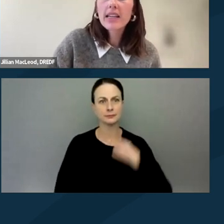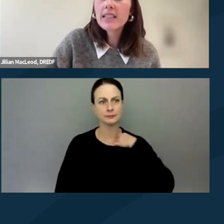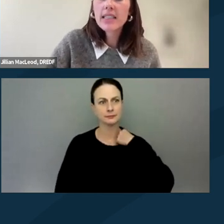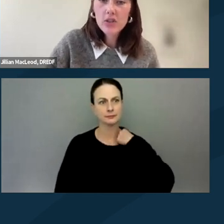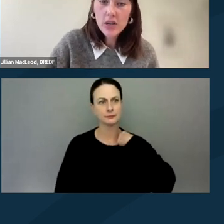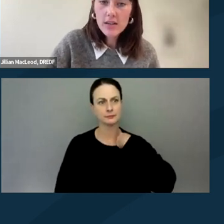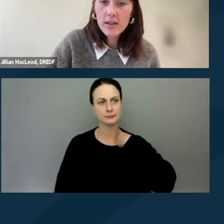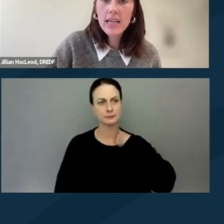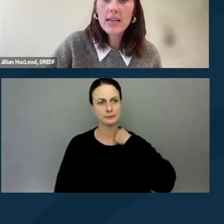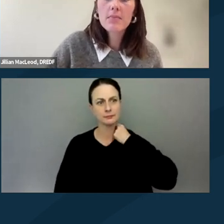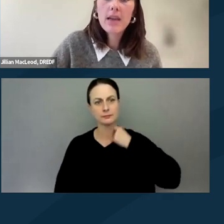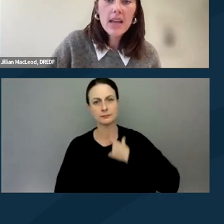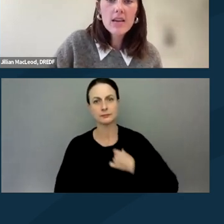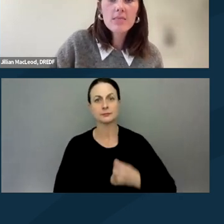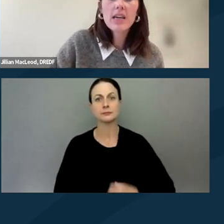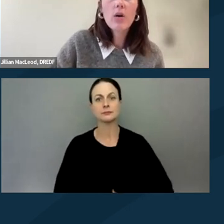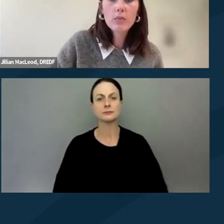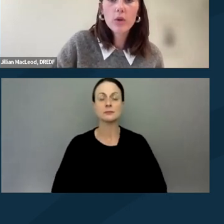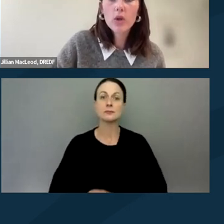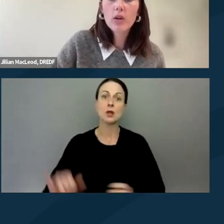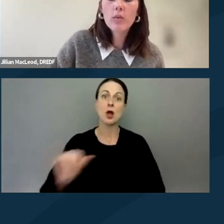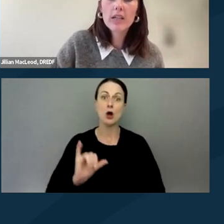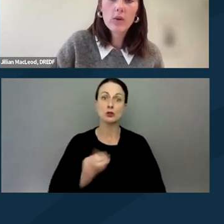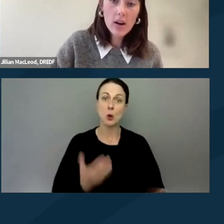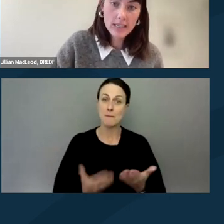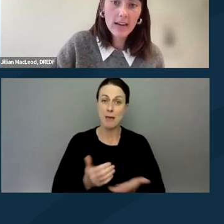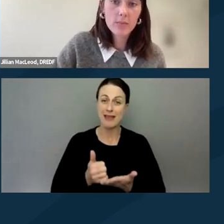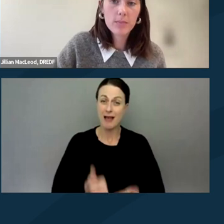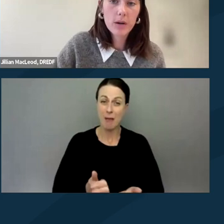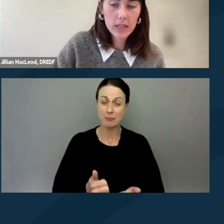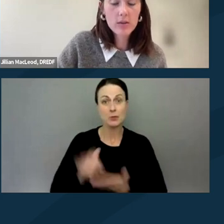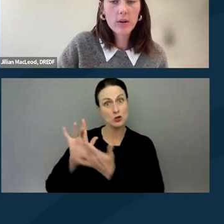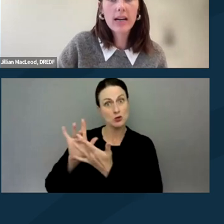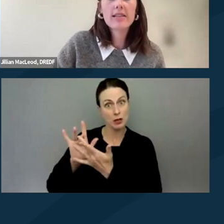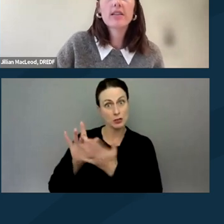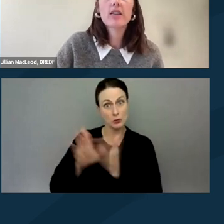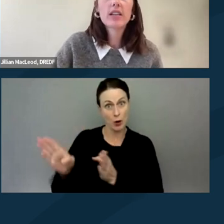In addition, it may be helpful when you contact protest organizers